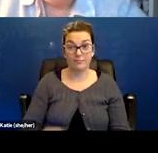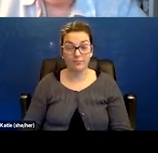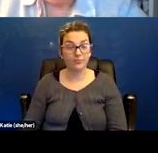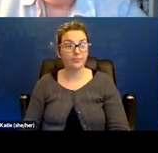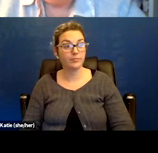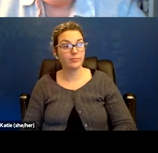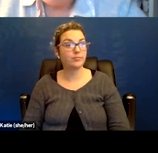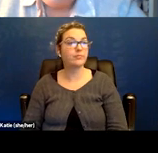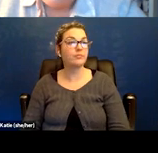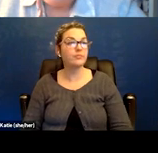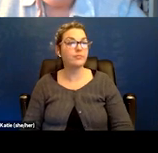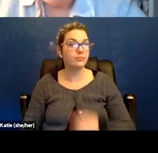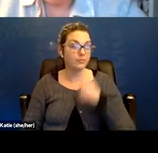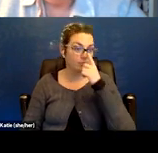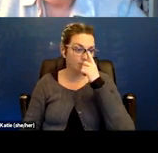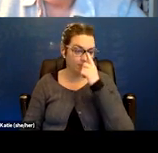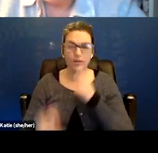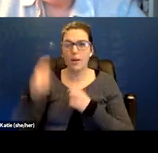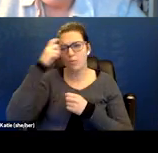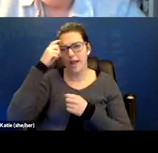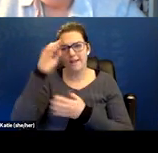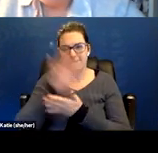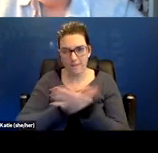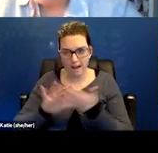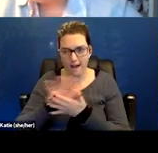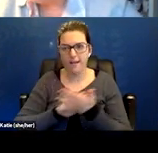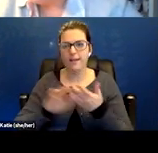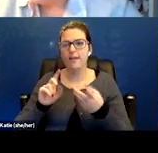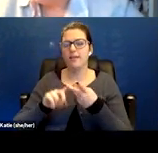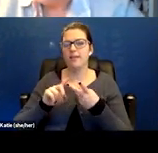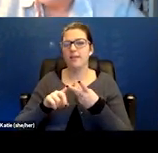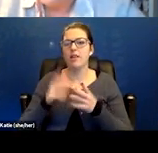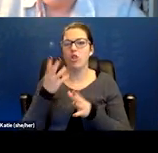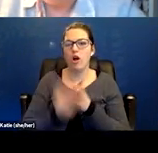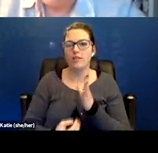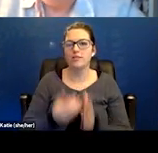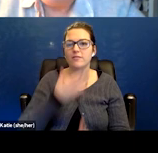And this is brain fog and loss of sense of smell. Could that person potentially qualify